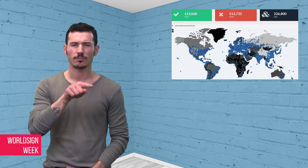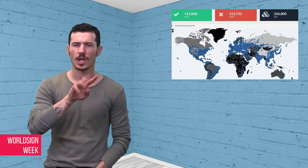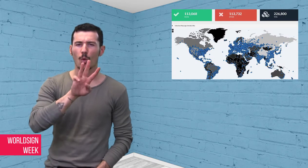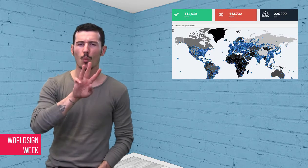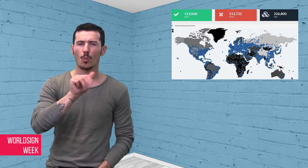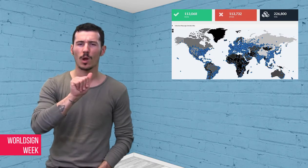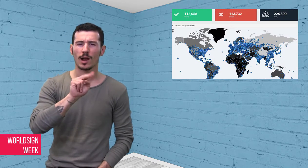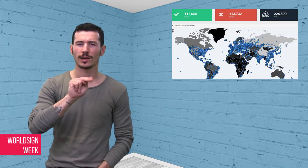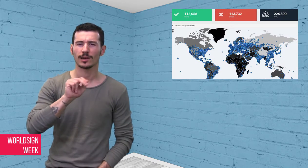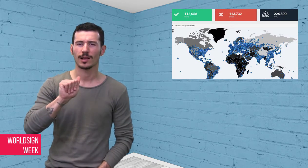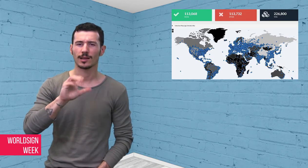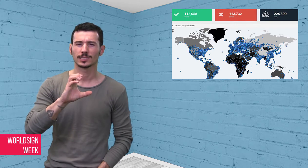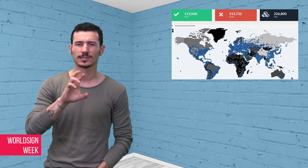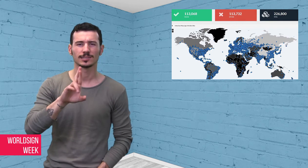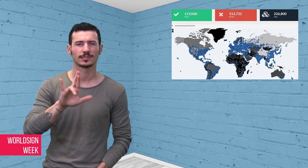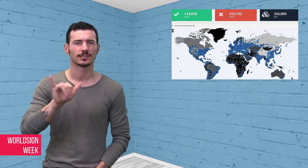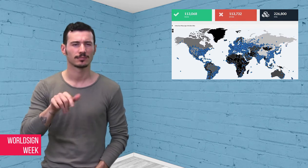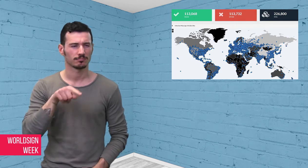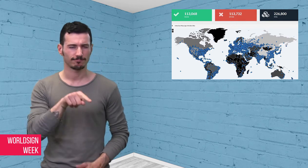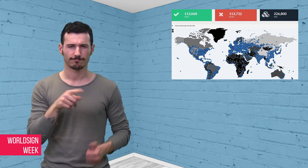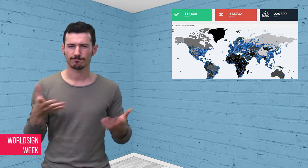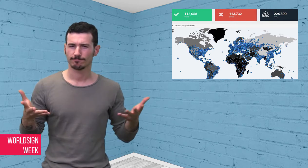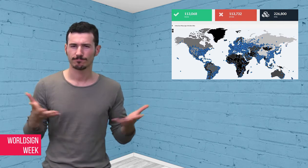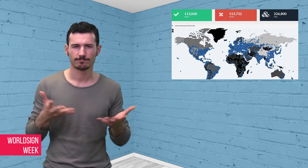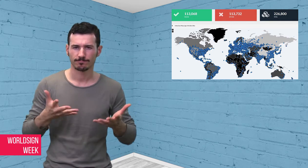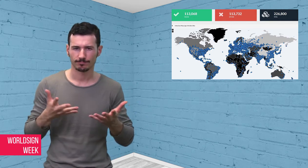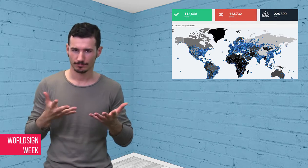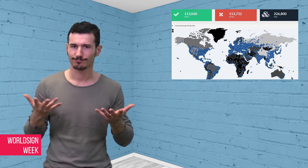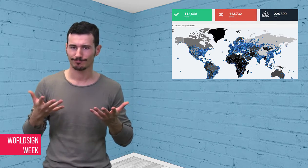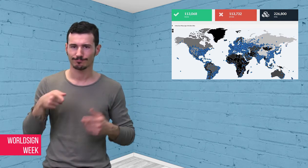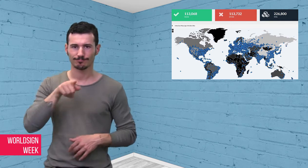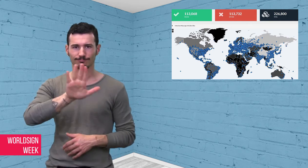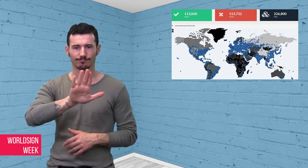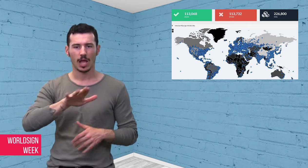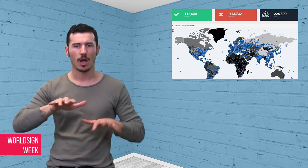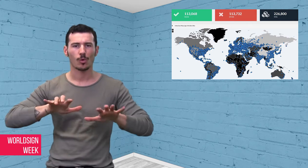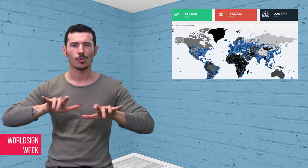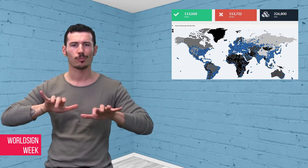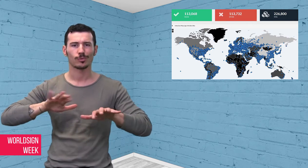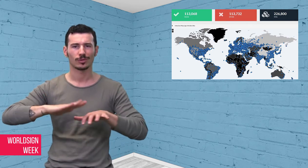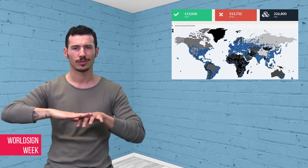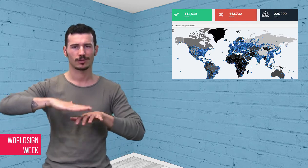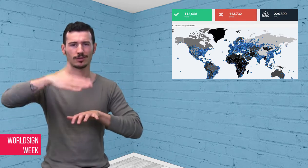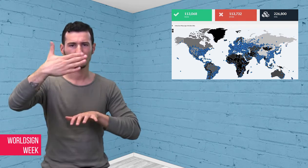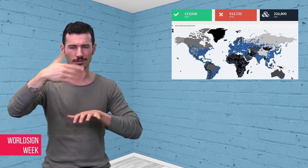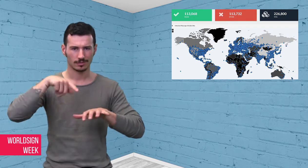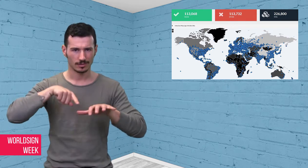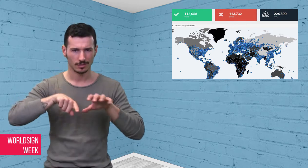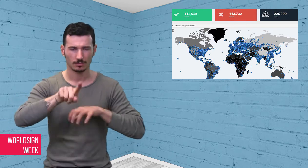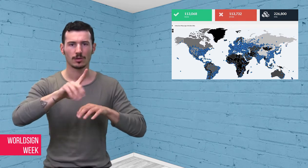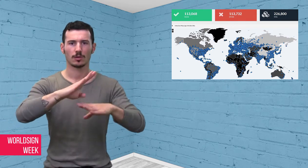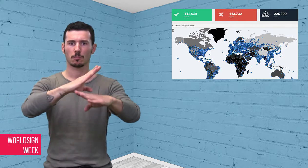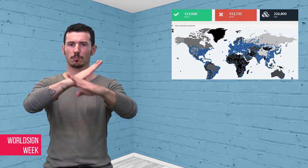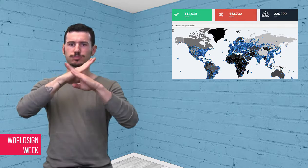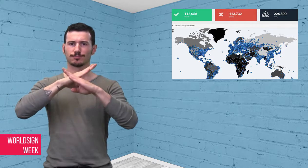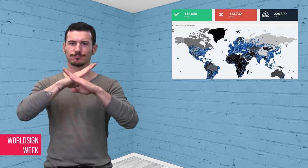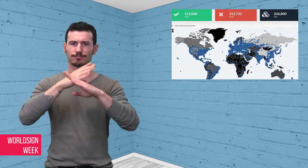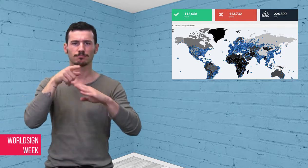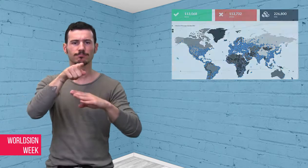What is “WannaCry”? It is a hacking attack that holds your computer as a